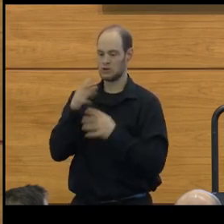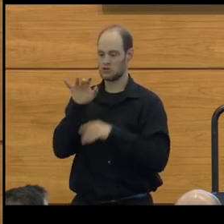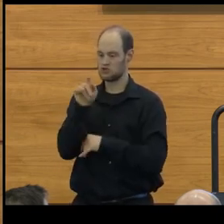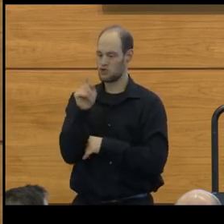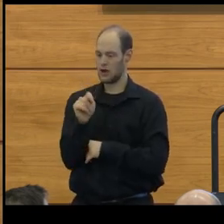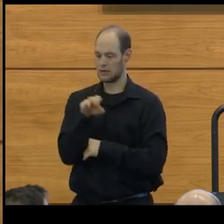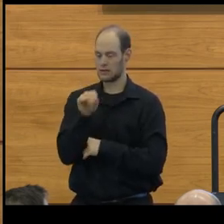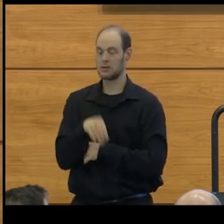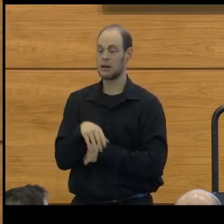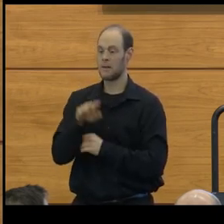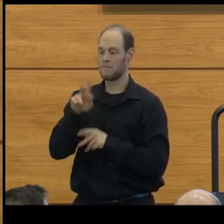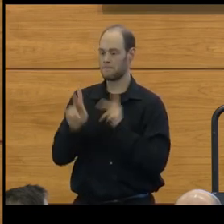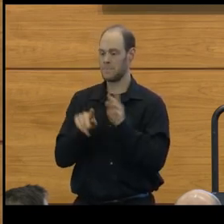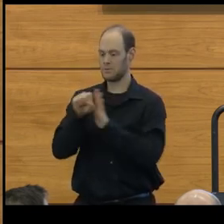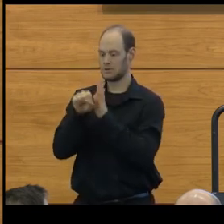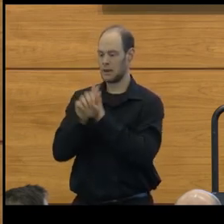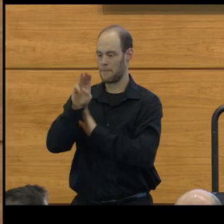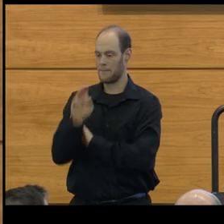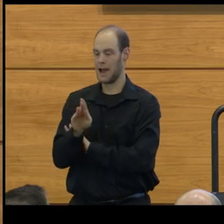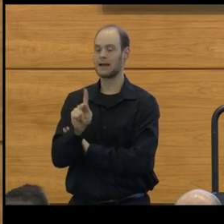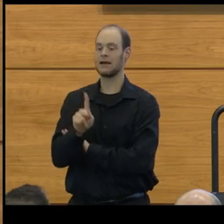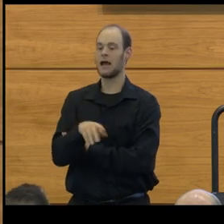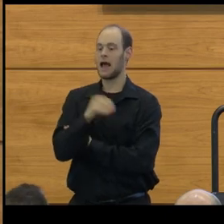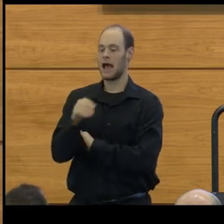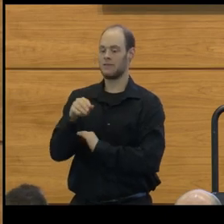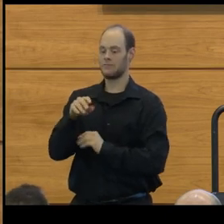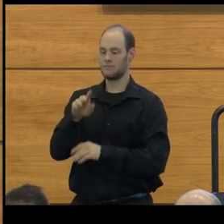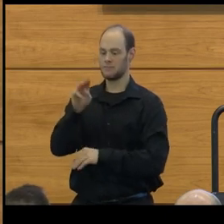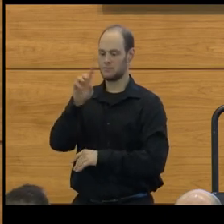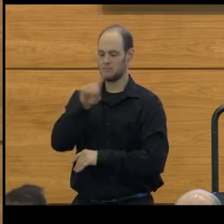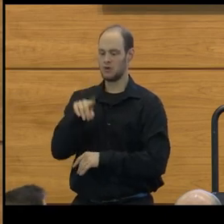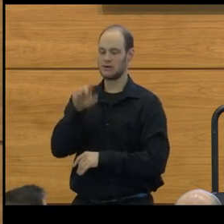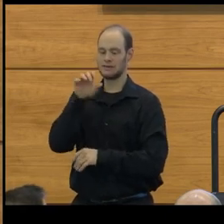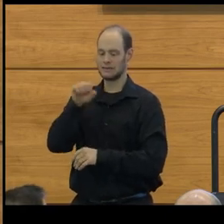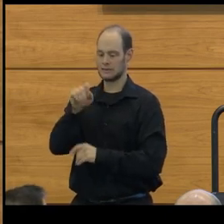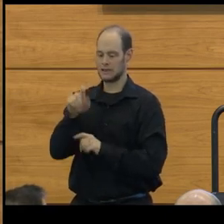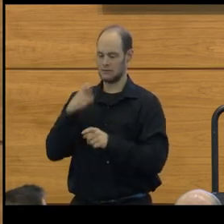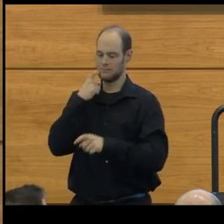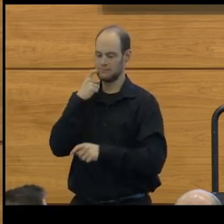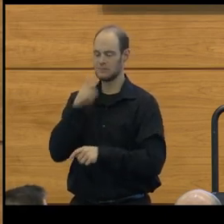People's State Bank, and the Detroit Steel Products Company. So, very entrepreneurial.